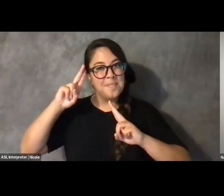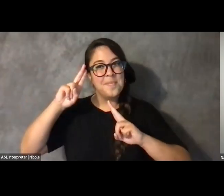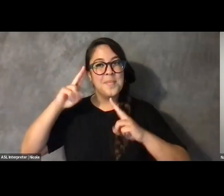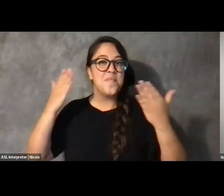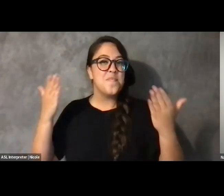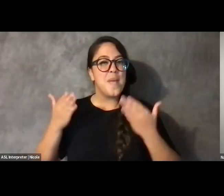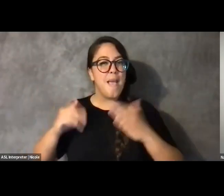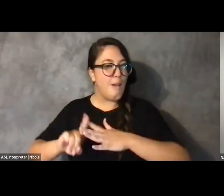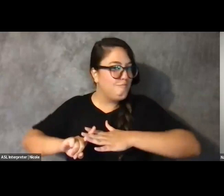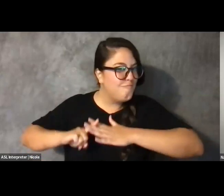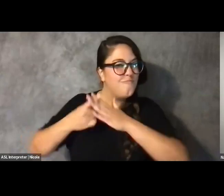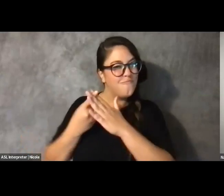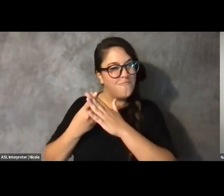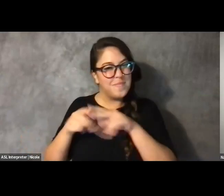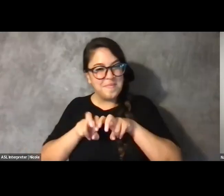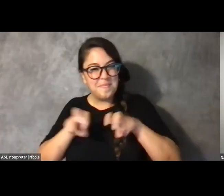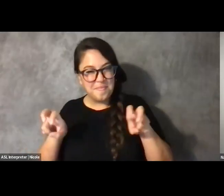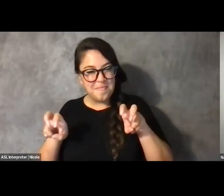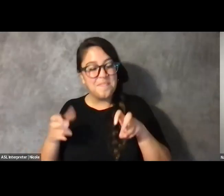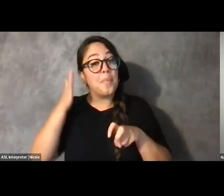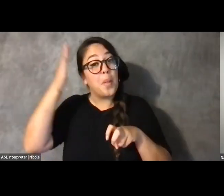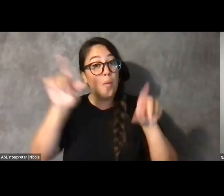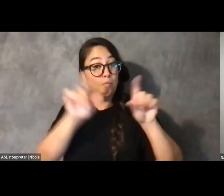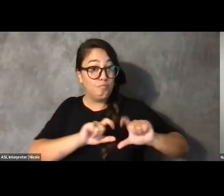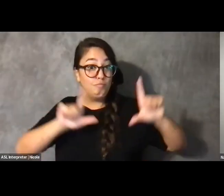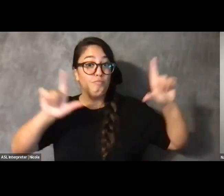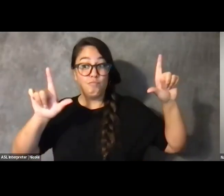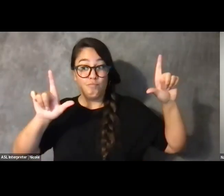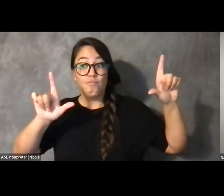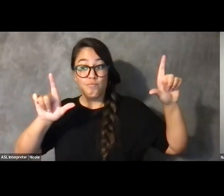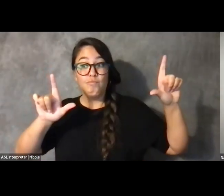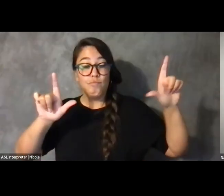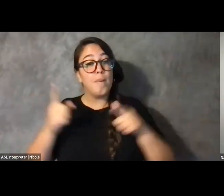I'm going to go ahead and share my screen and then offer a visual description of myself.